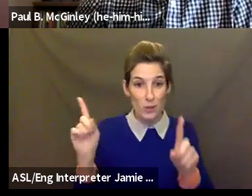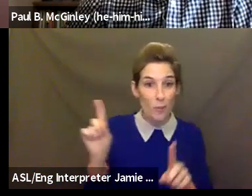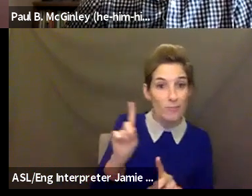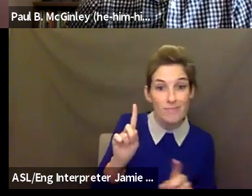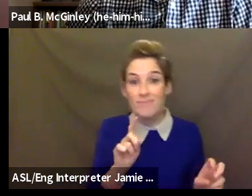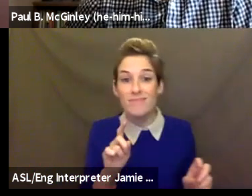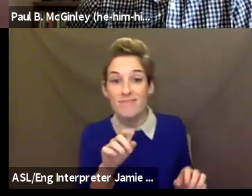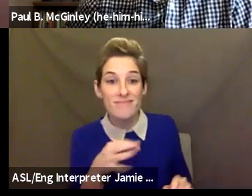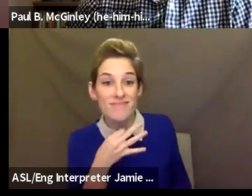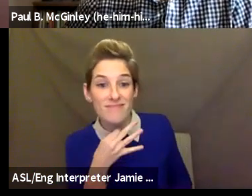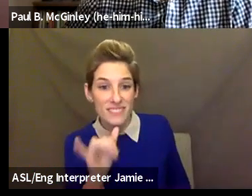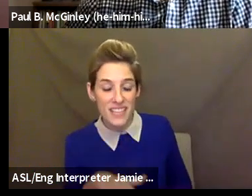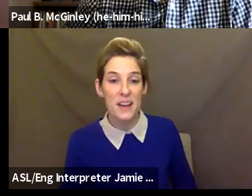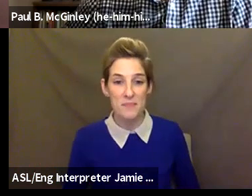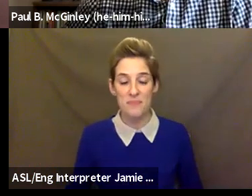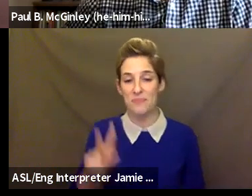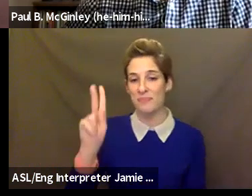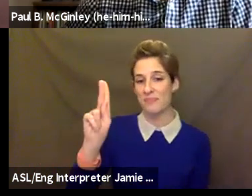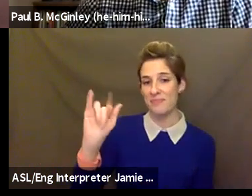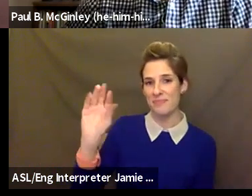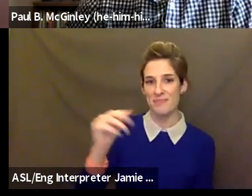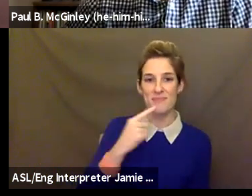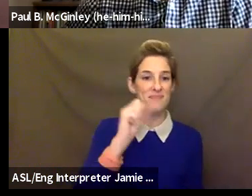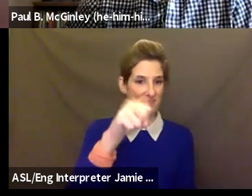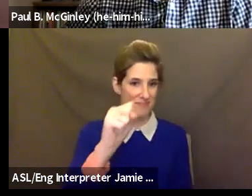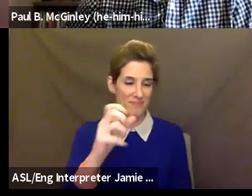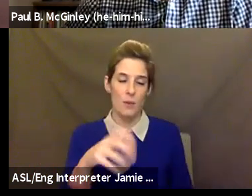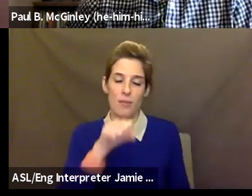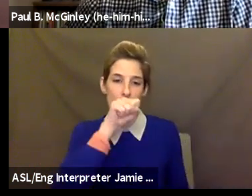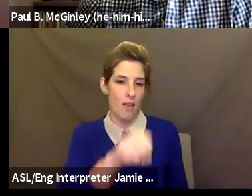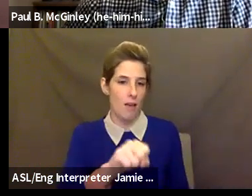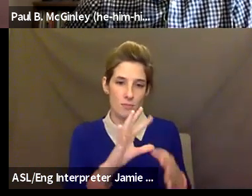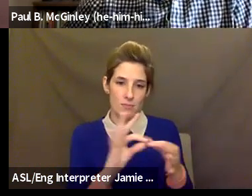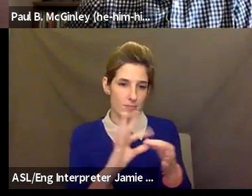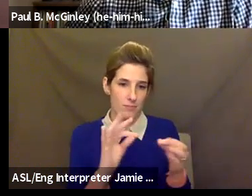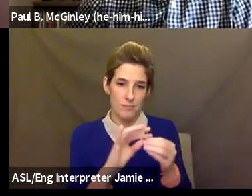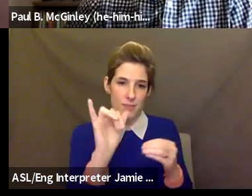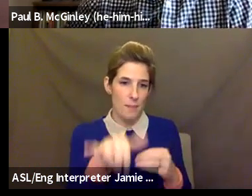chime off of that, of what Kelly has said, and just, there's this